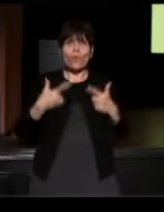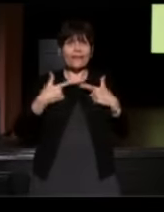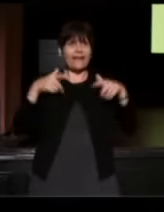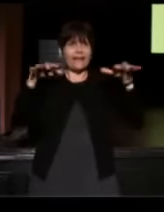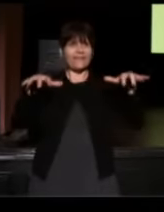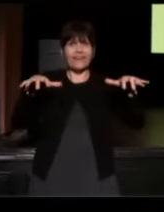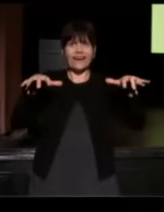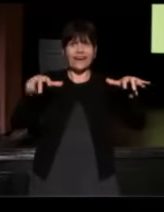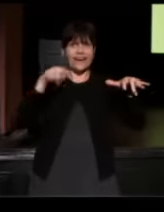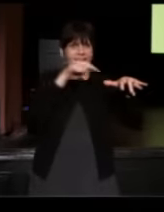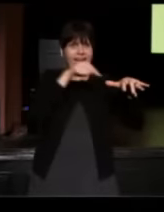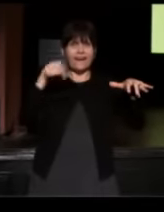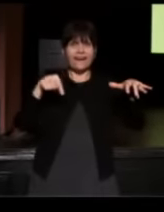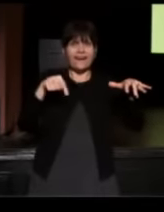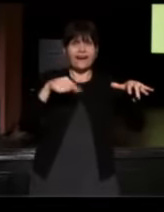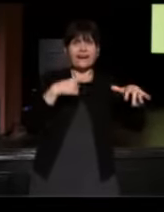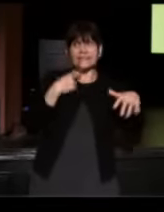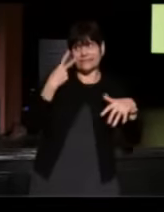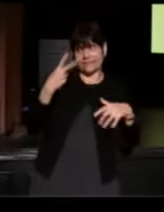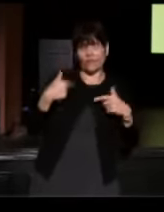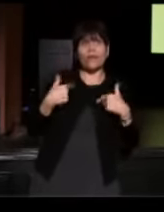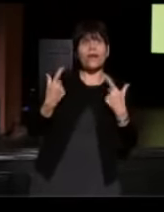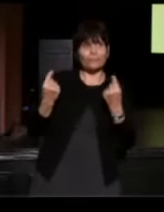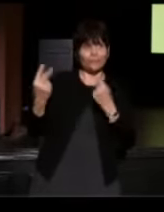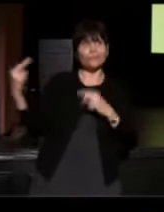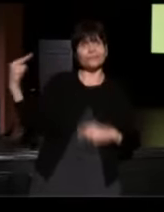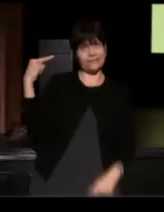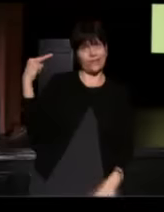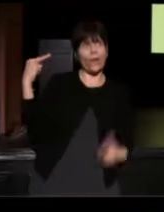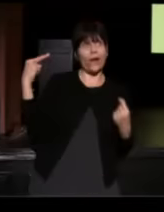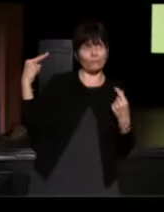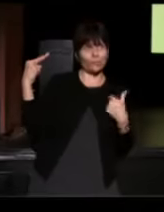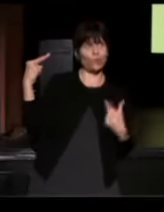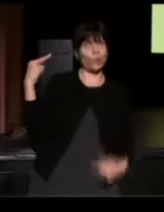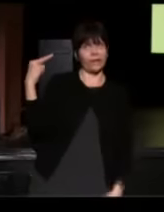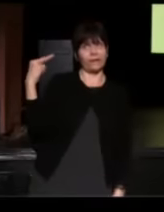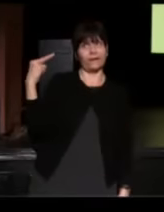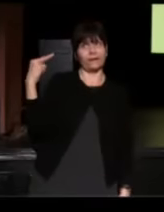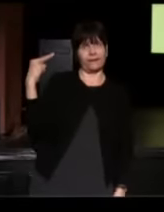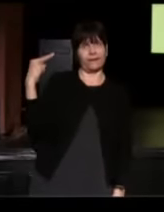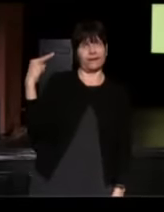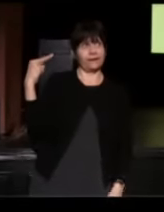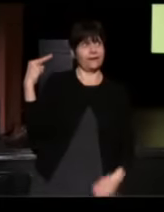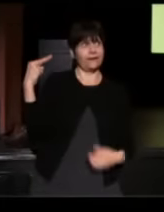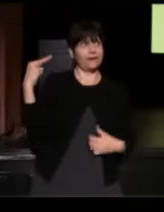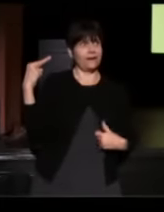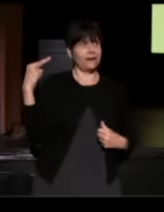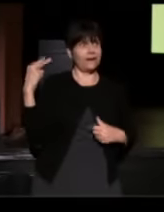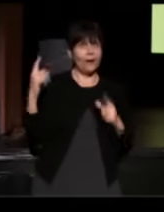(Oshea) Yeah, so you can see what I'm doing. You know first hand. We actually bump into each other all the time,